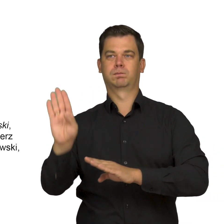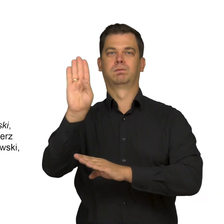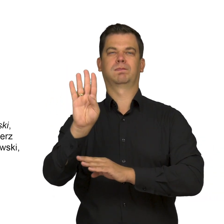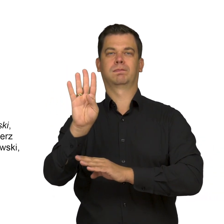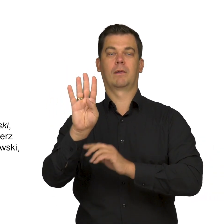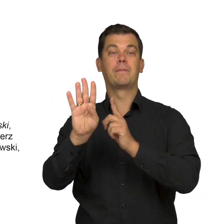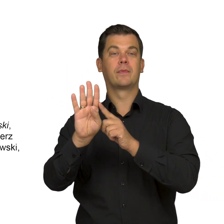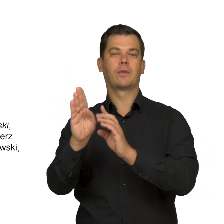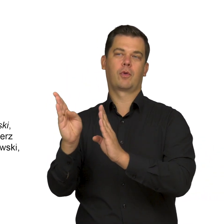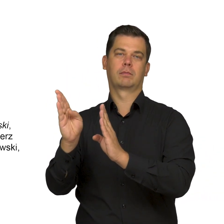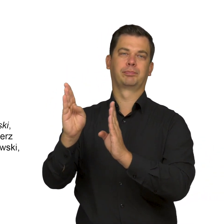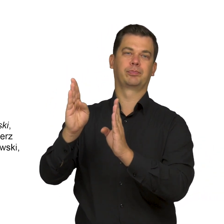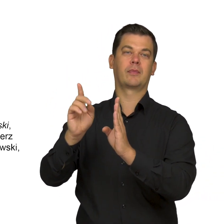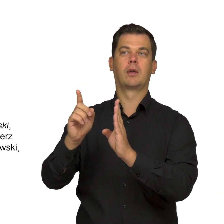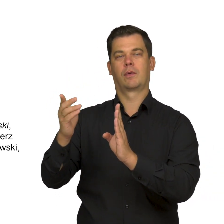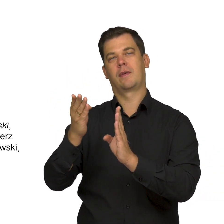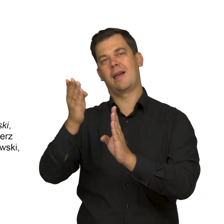and climbs towards the upper left corner of the work.